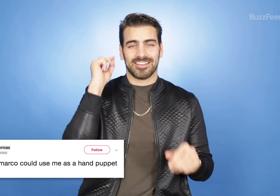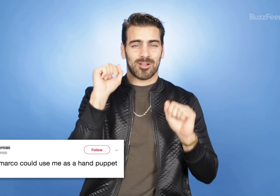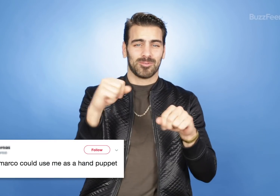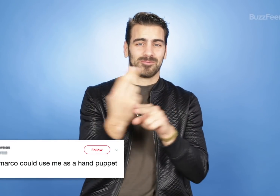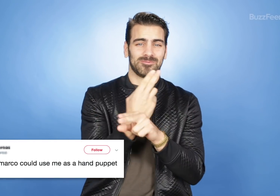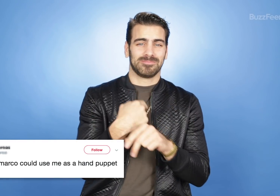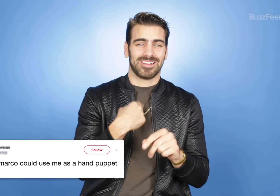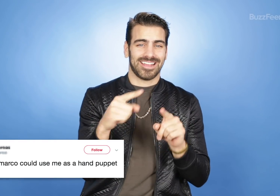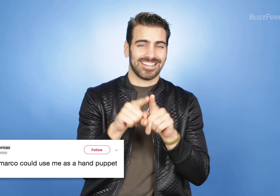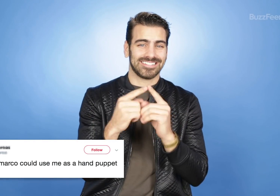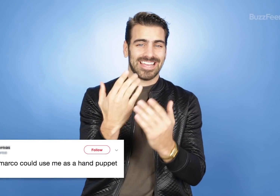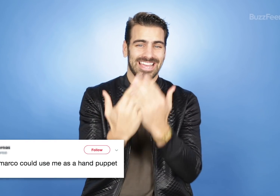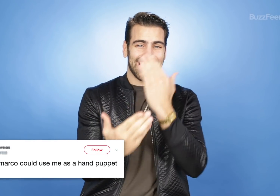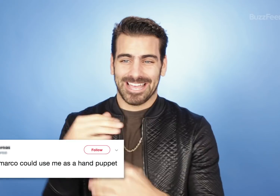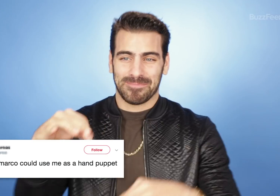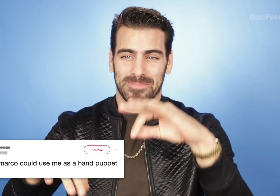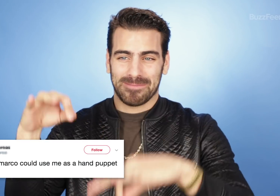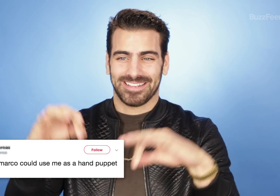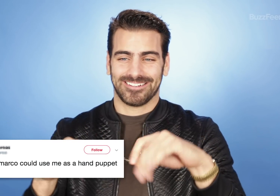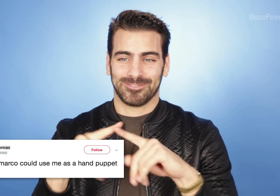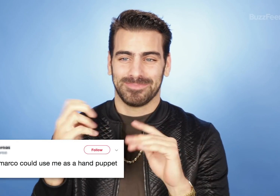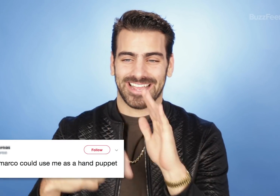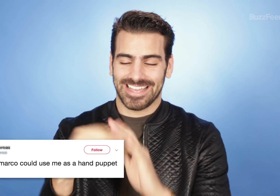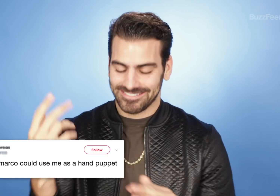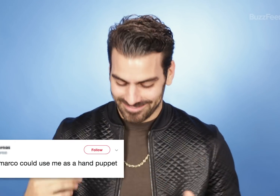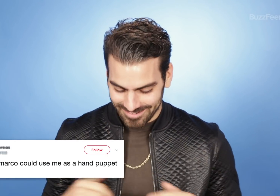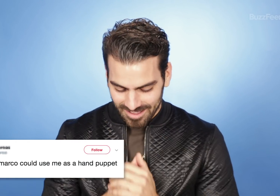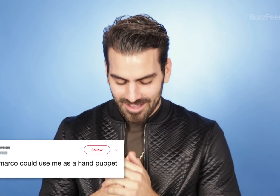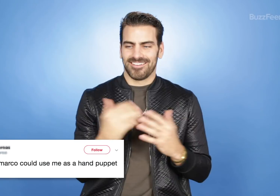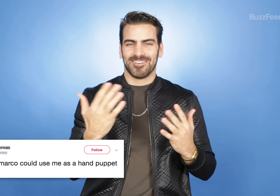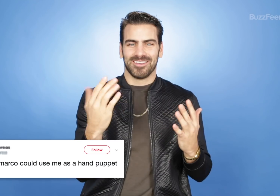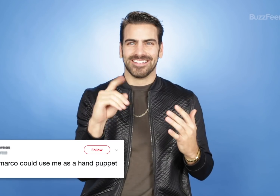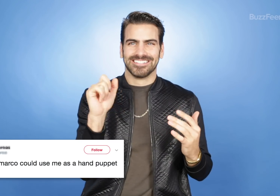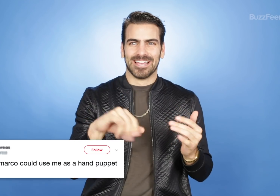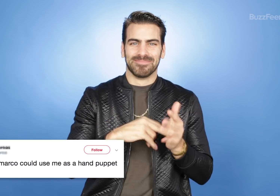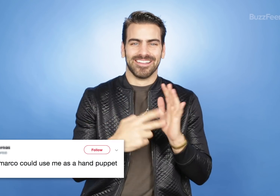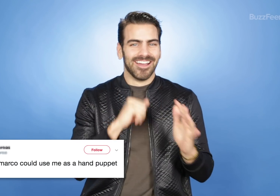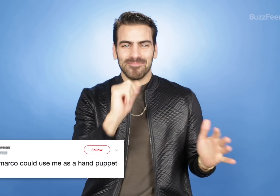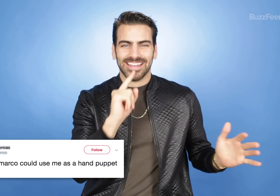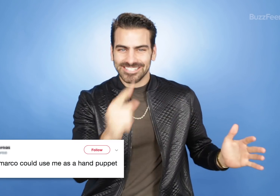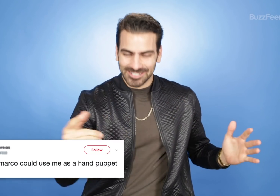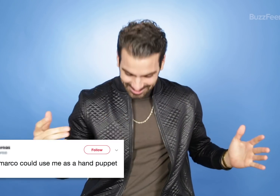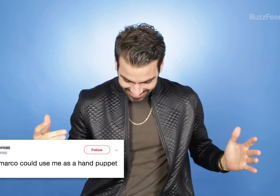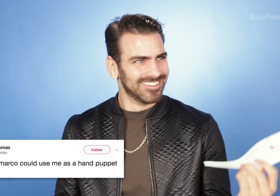Nyle DiMarco could use me as a hand puppet to be honest. I don't know what that means.